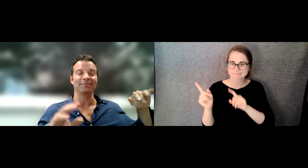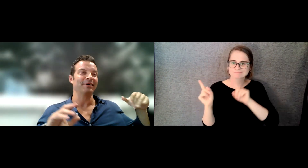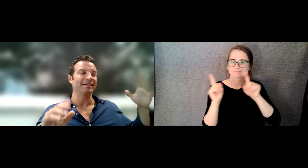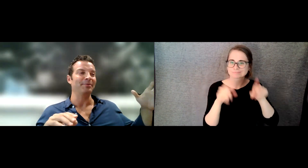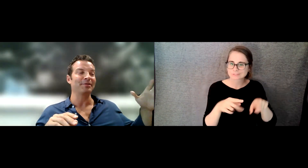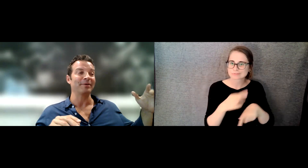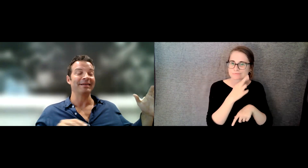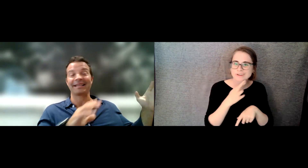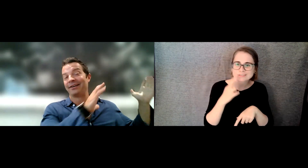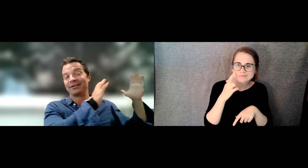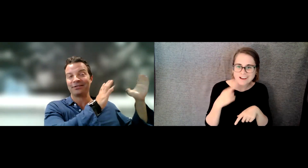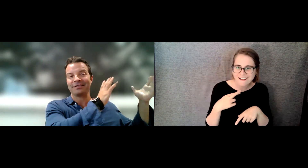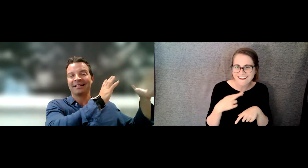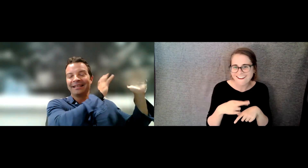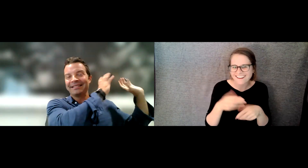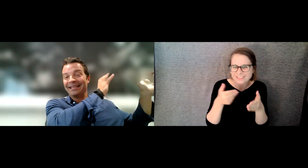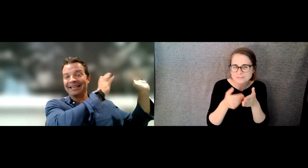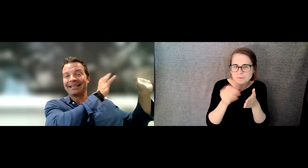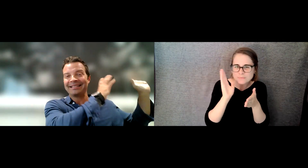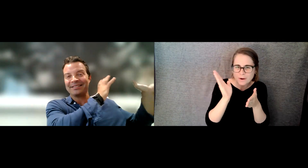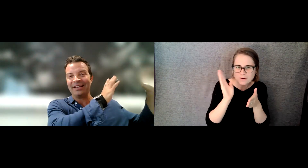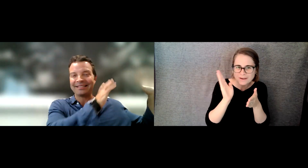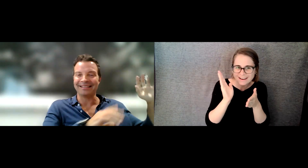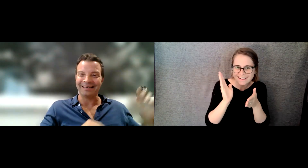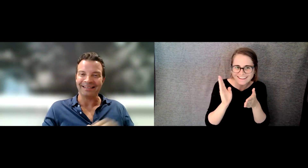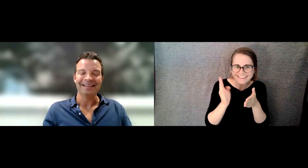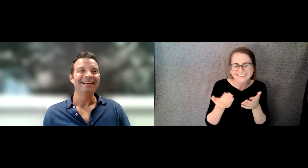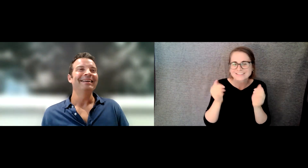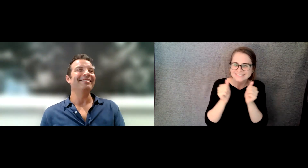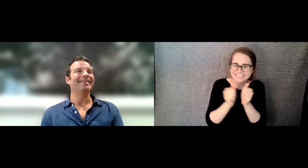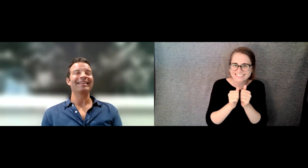and we're in the booth where his caricature is sitting next to his face and I'm thinking